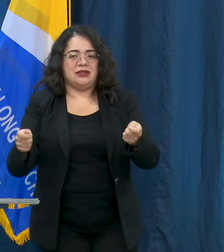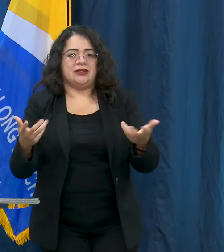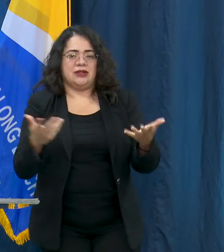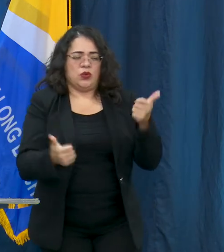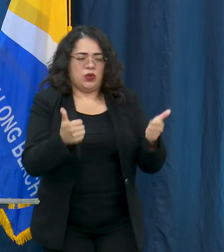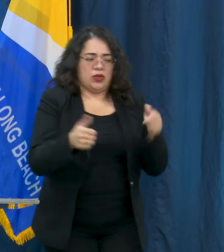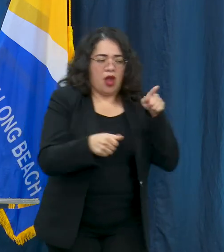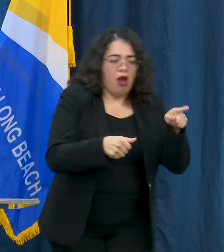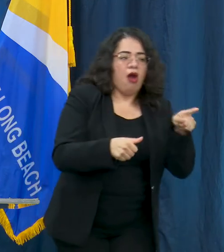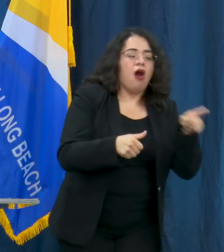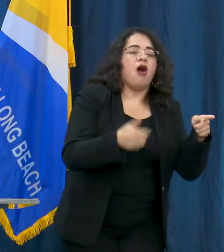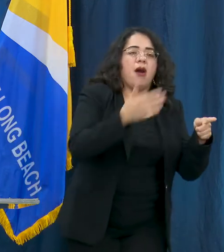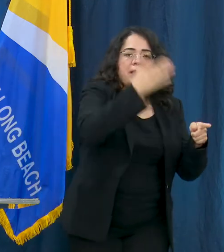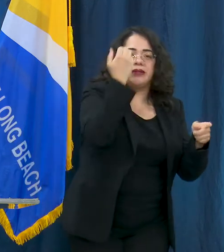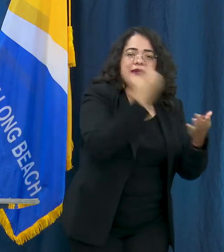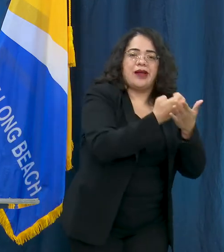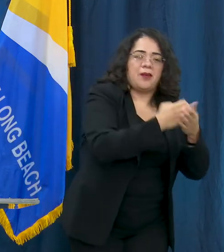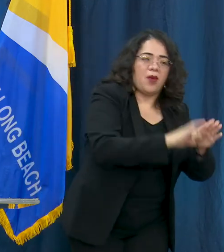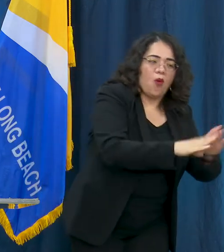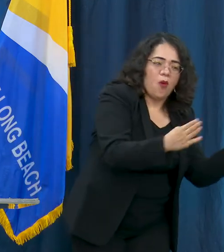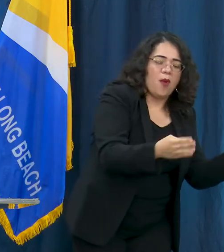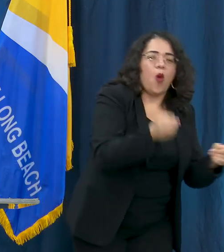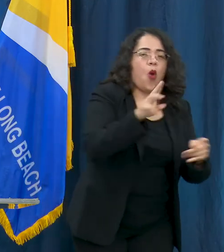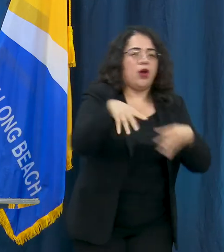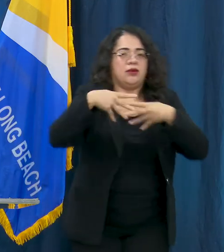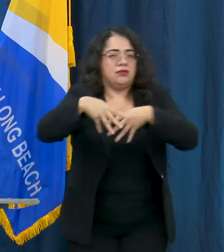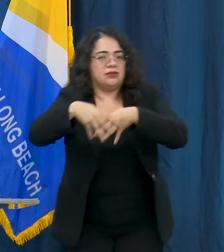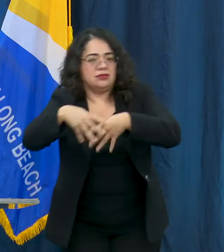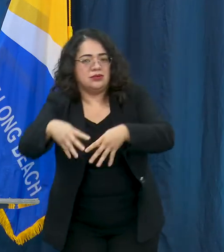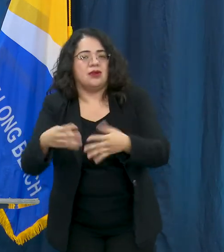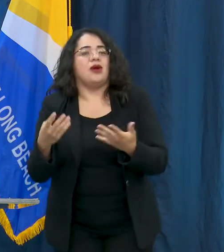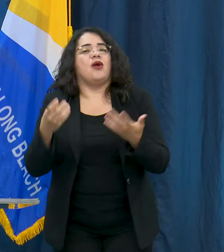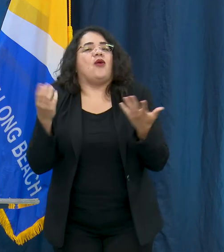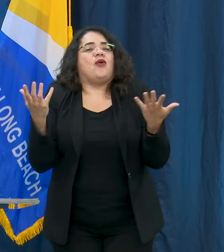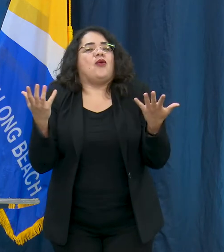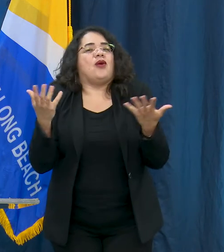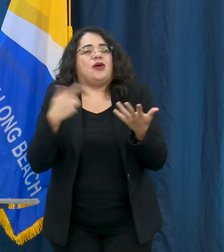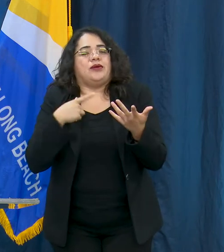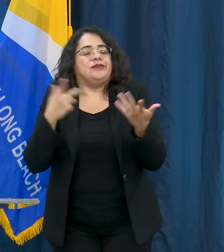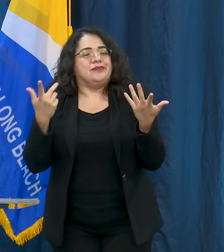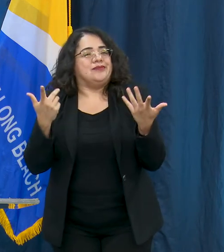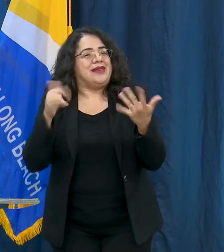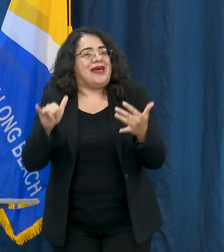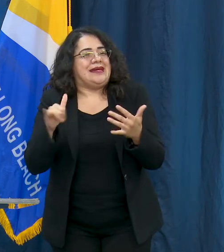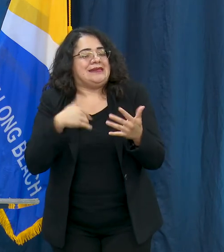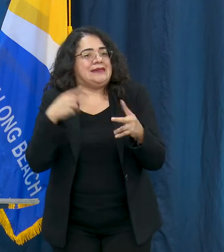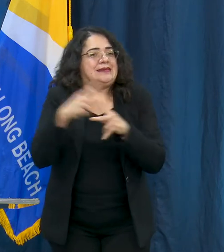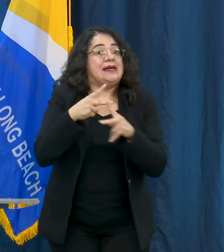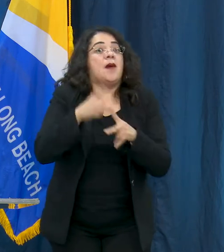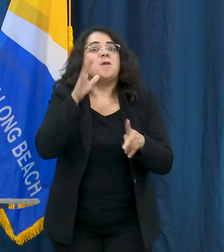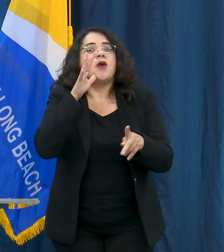say that's the reason why cases are going up. It's going to be difficult because we also had Mother's Day, we started